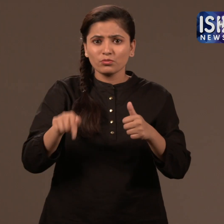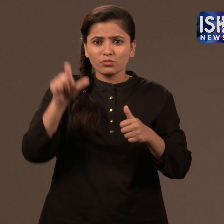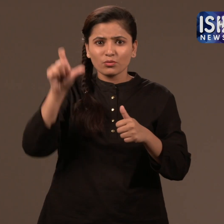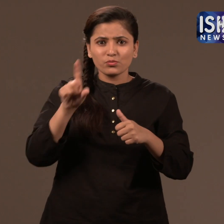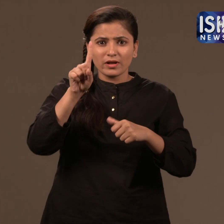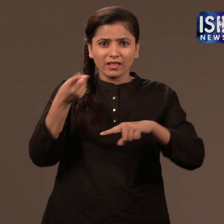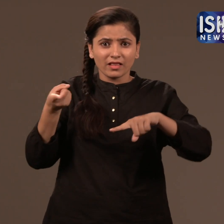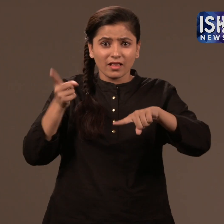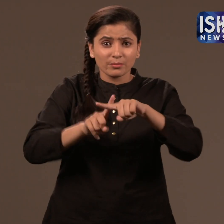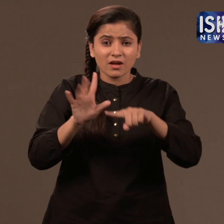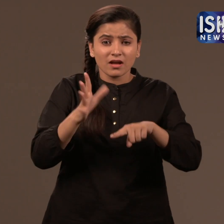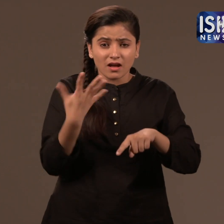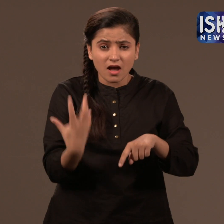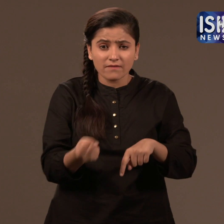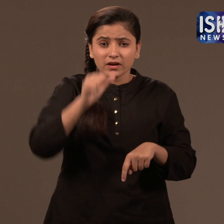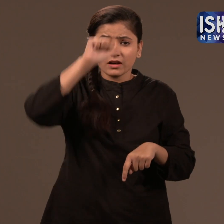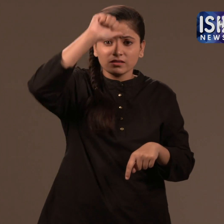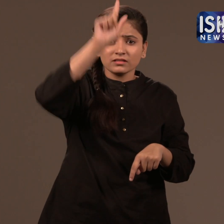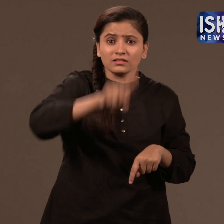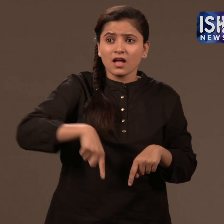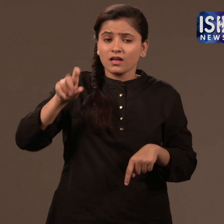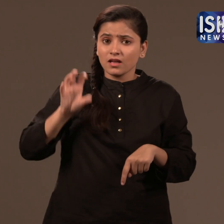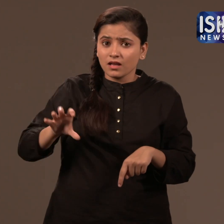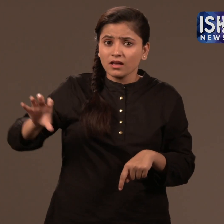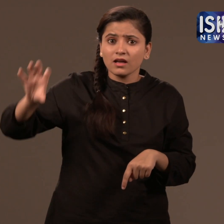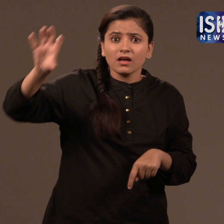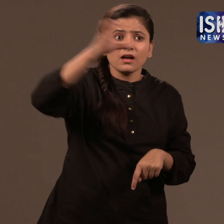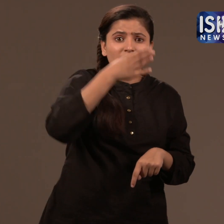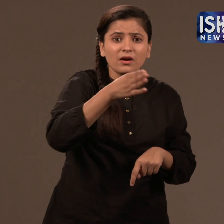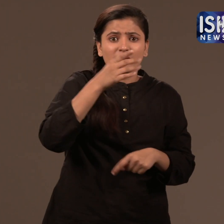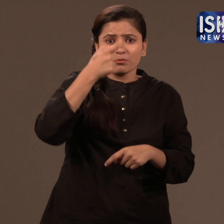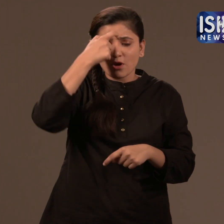This case is just one example of a deep shortage in the justice system